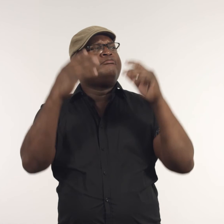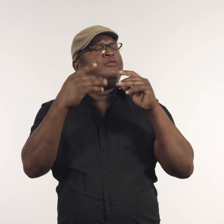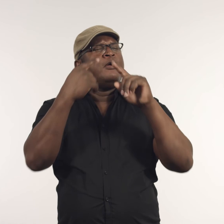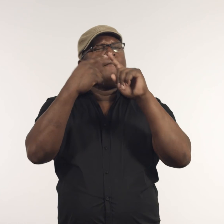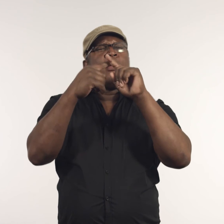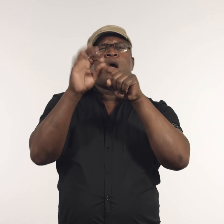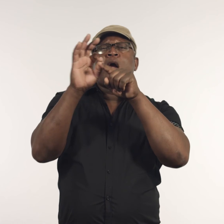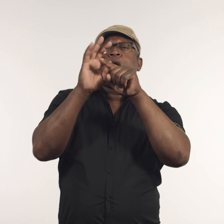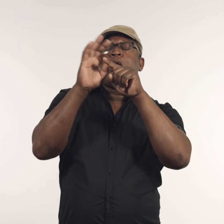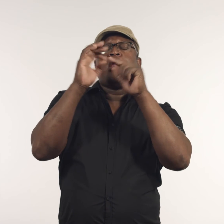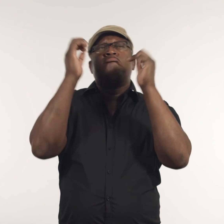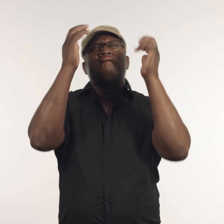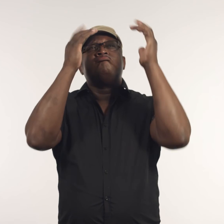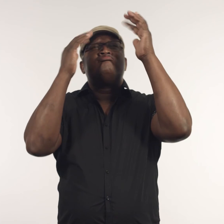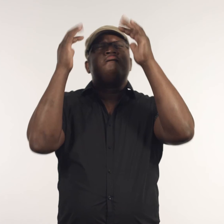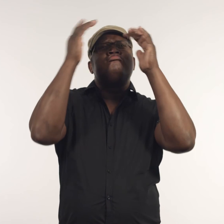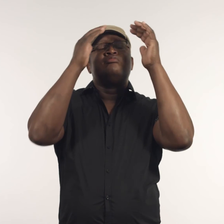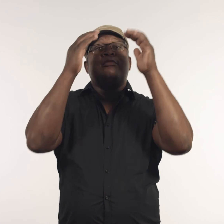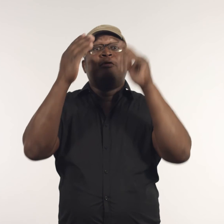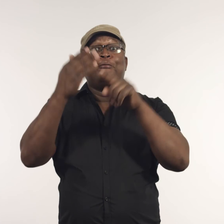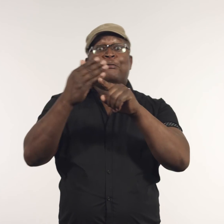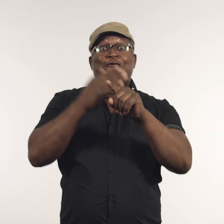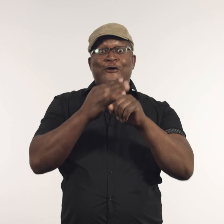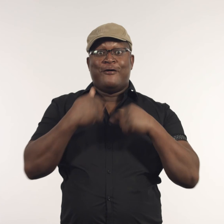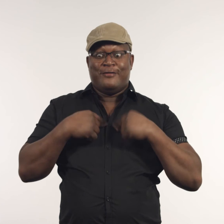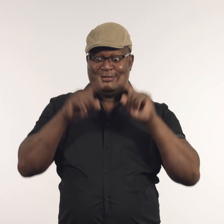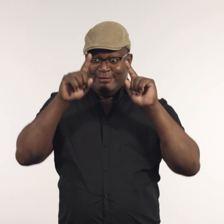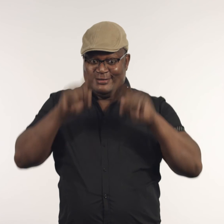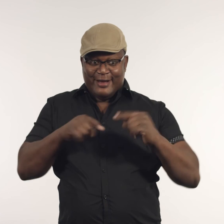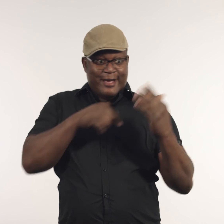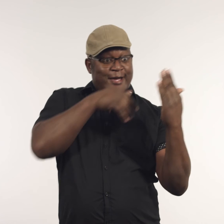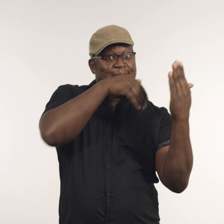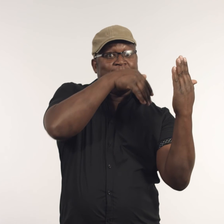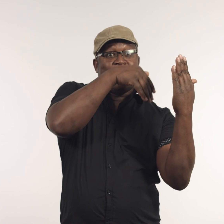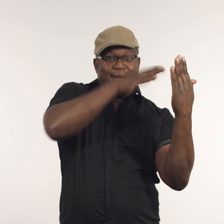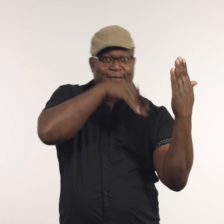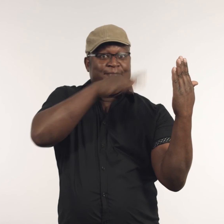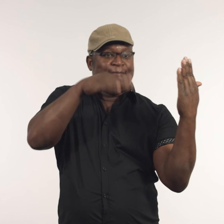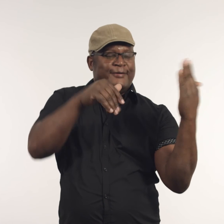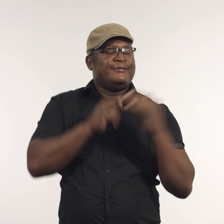I memorise details, and I mix the colours in my head before I try mixing them on the palette.